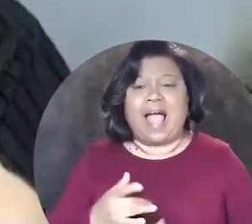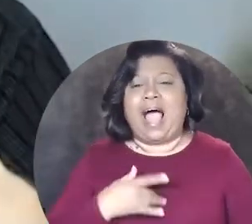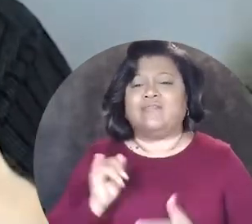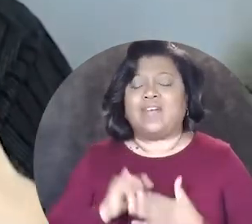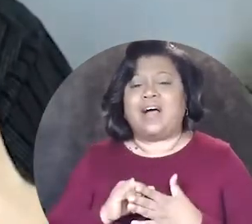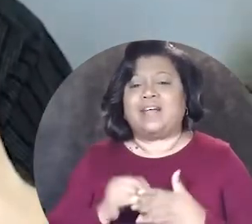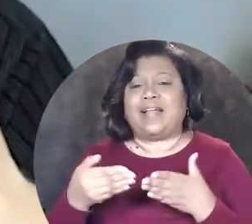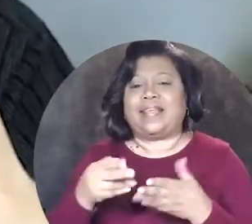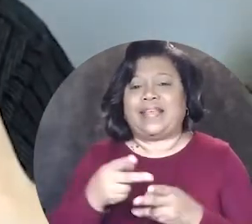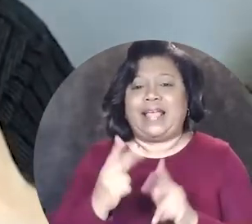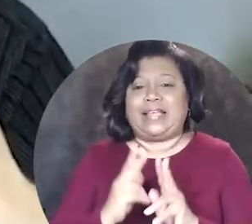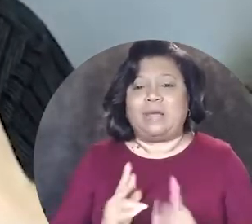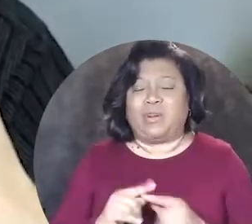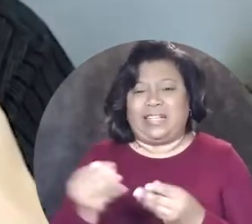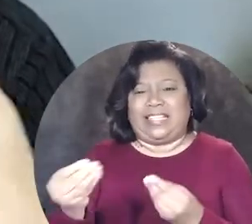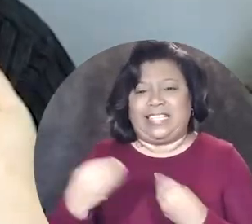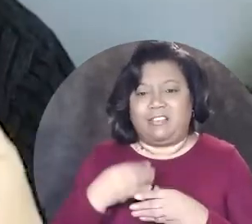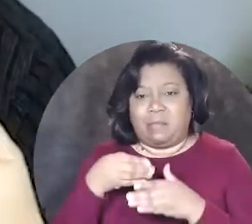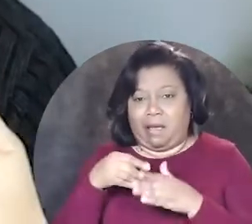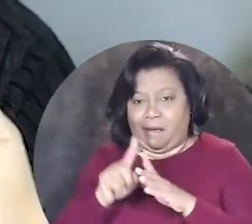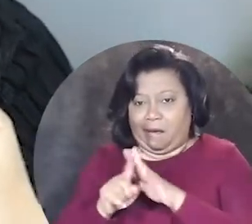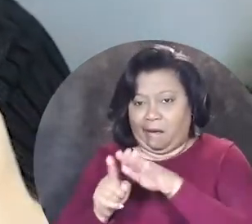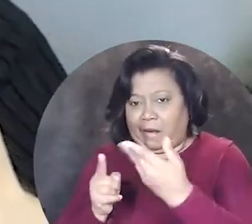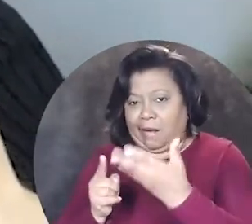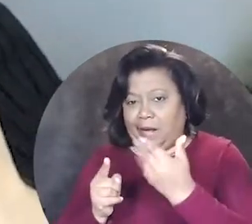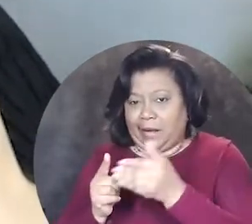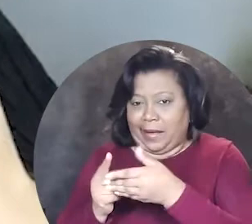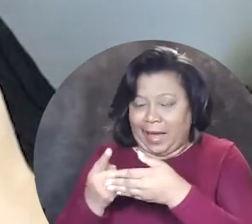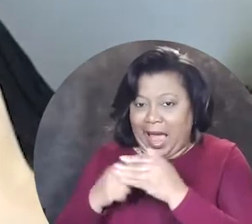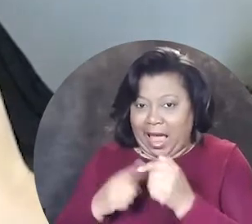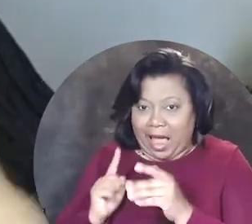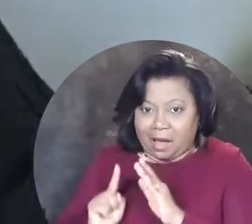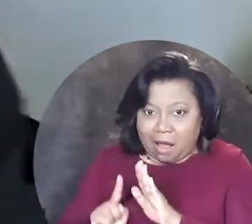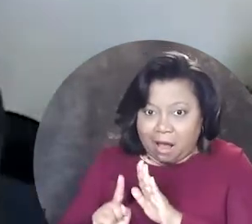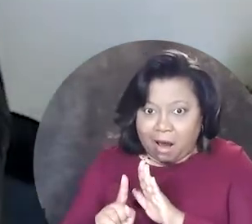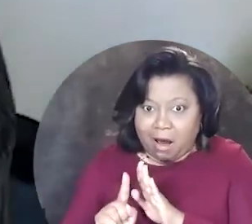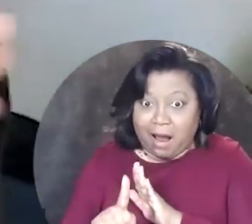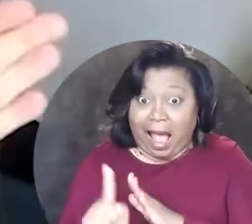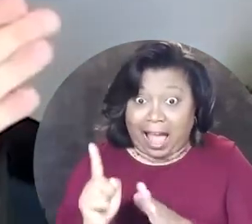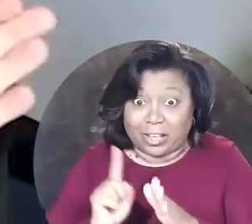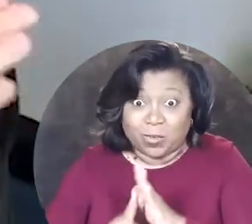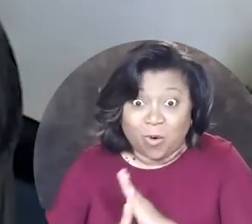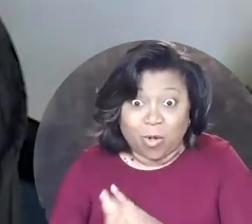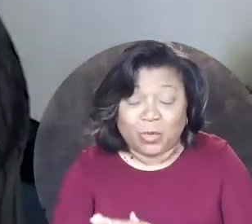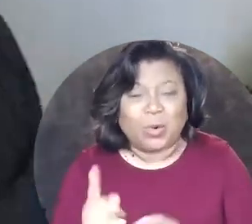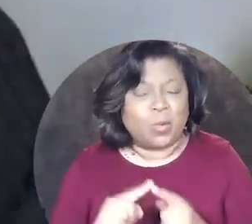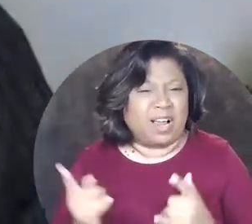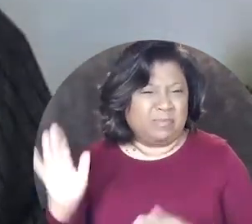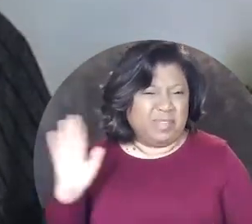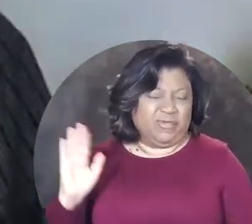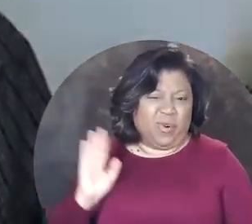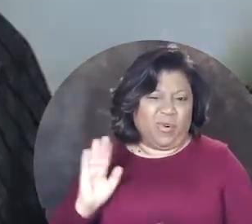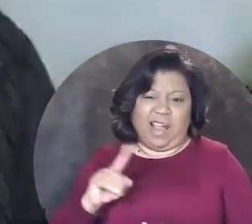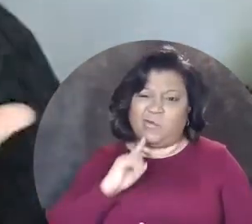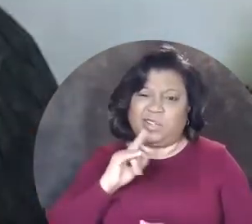I felt like the gatekeeper was giving me an in and suddenly I had a foot in the door and I could walk right through